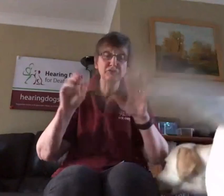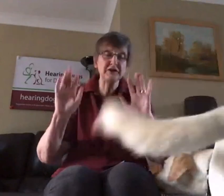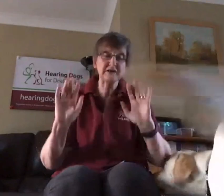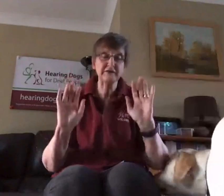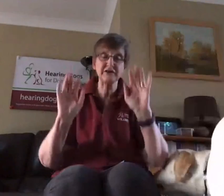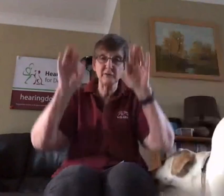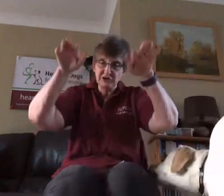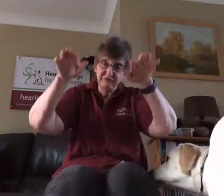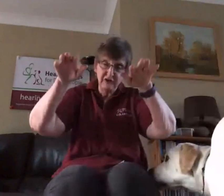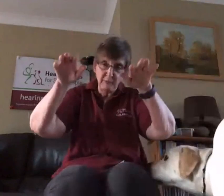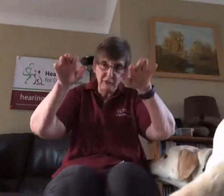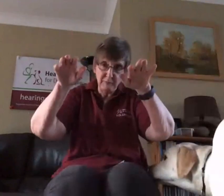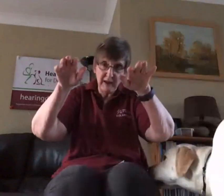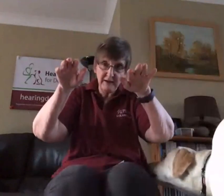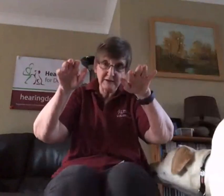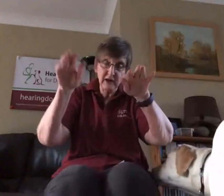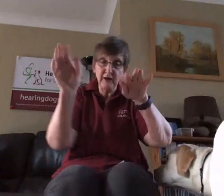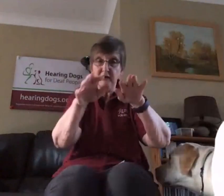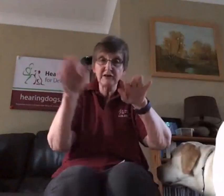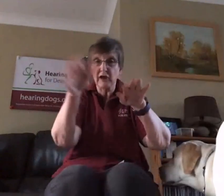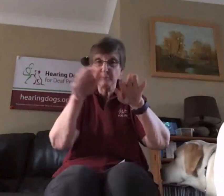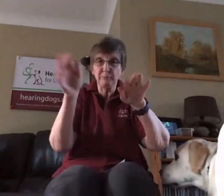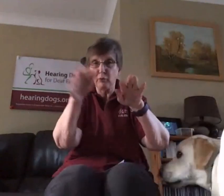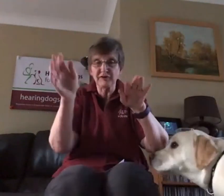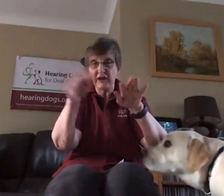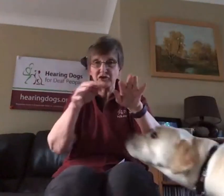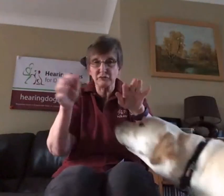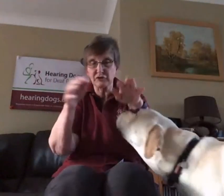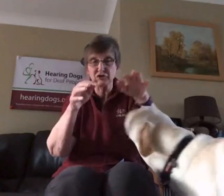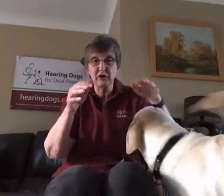his feet, so put his feet up on the bed and then he's like paws at you to try and get